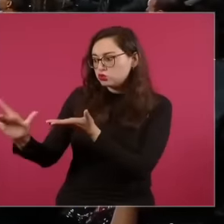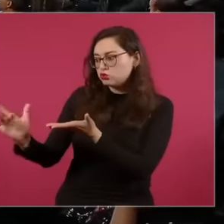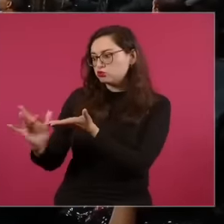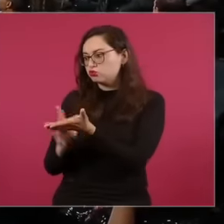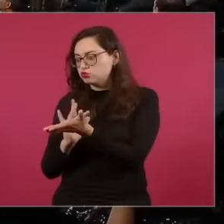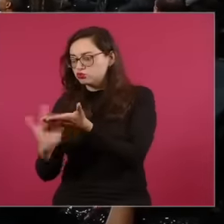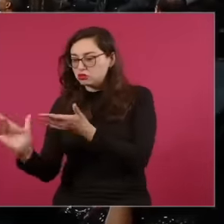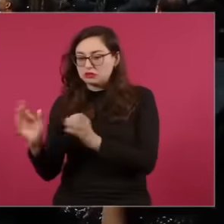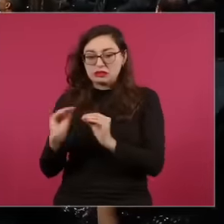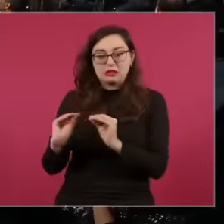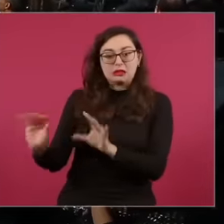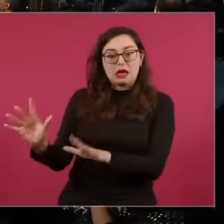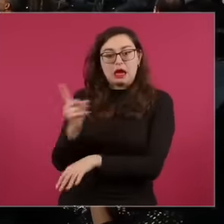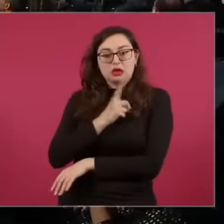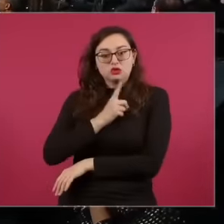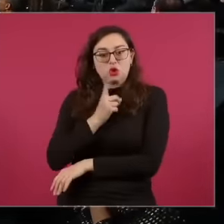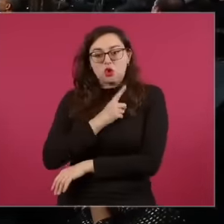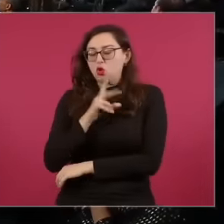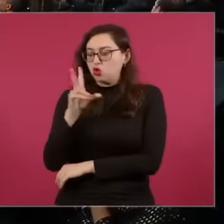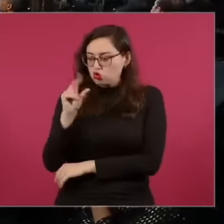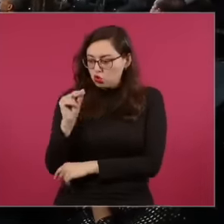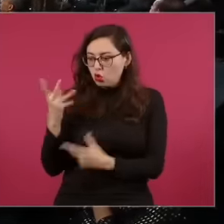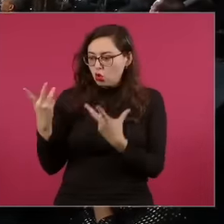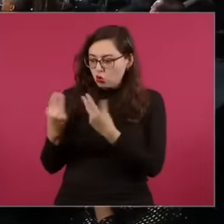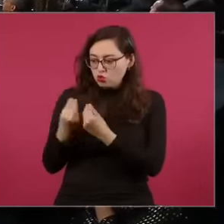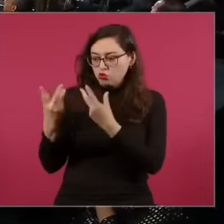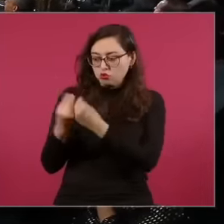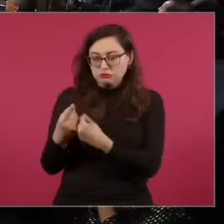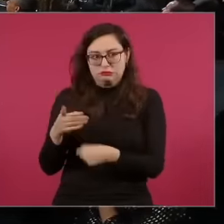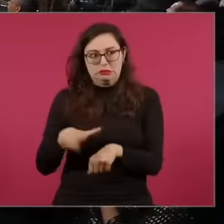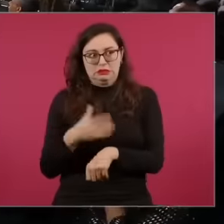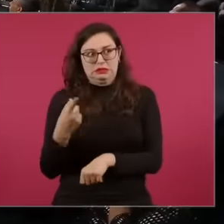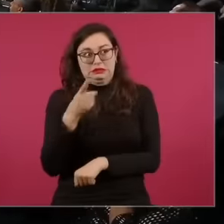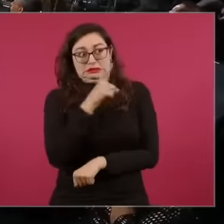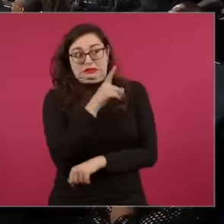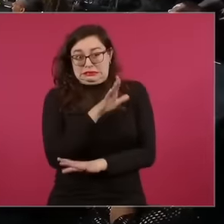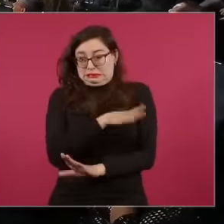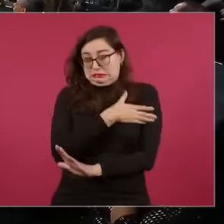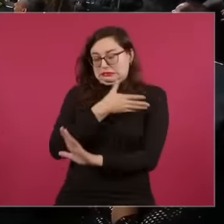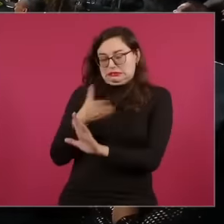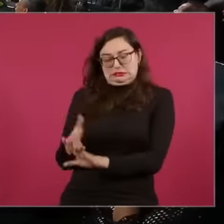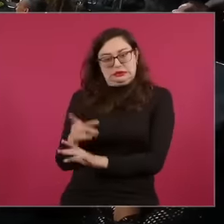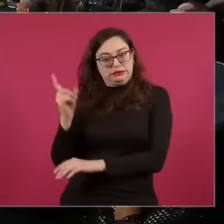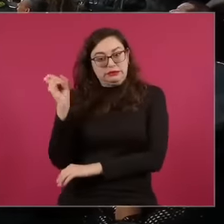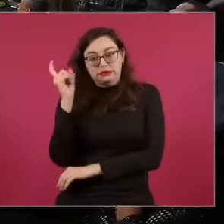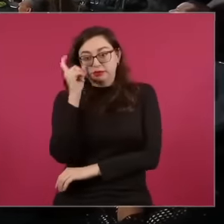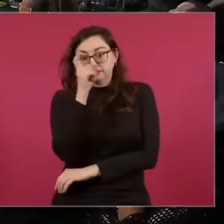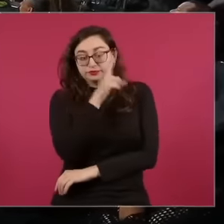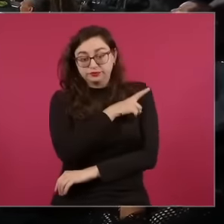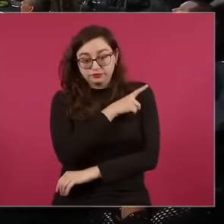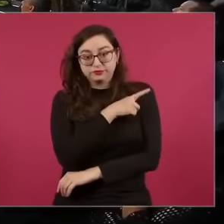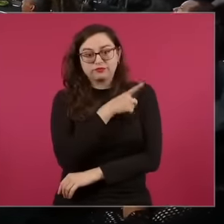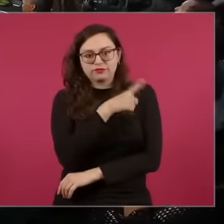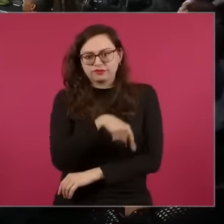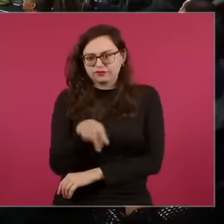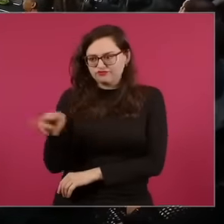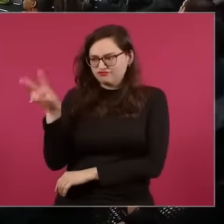the realities or the actions of the companies that then want to delete this